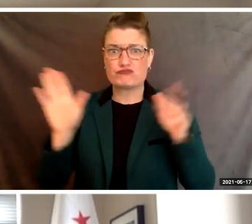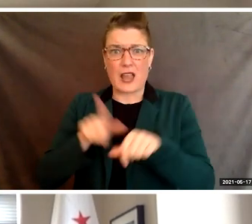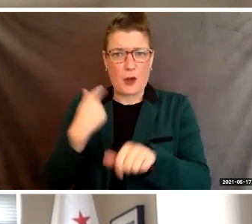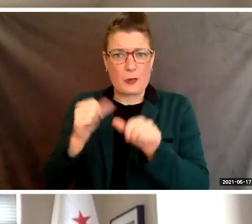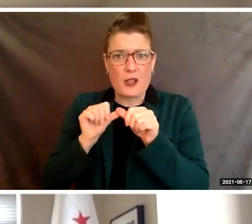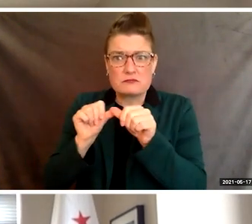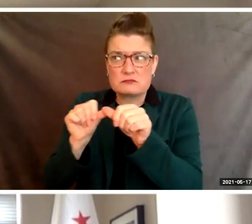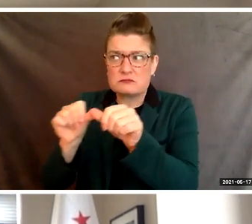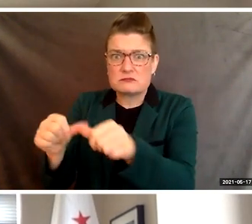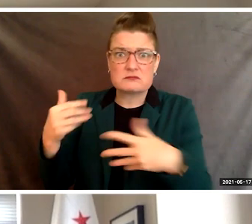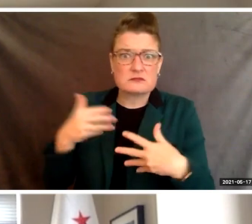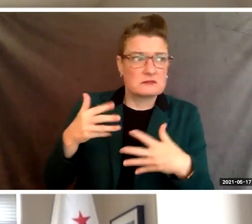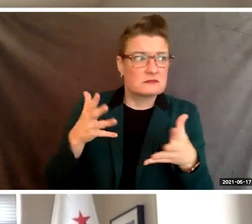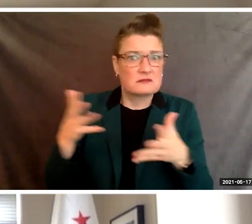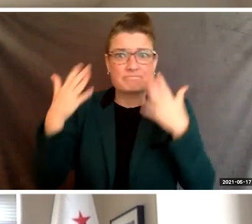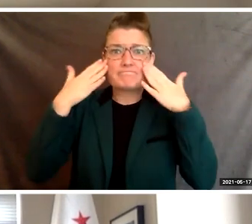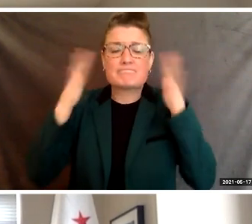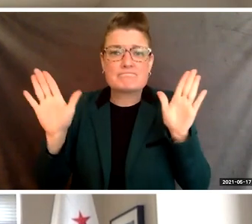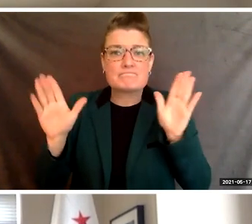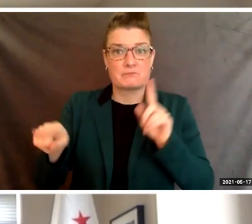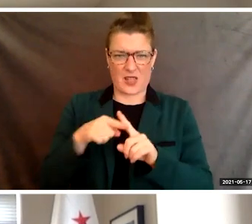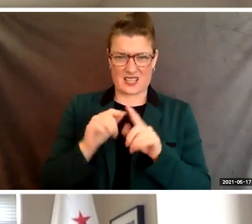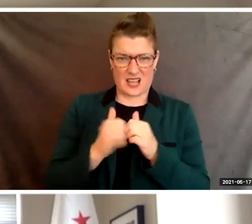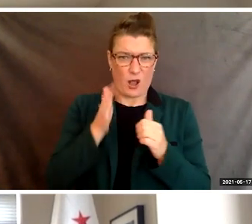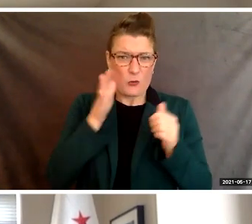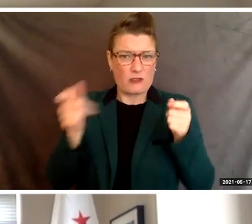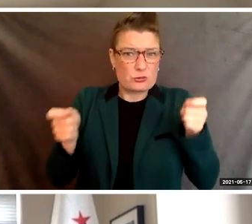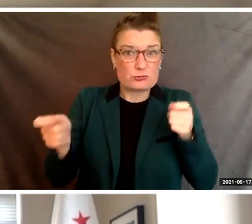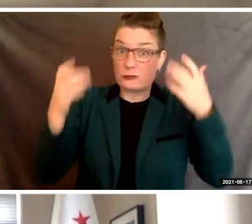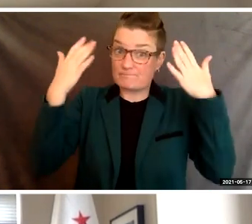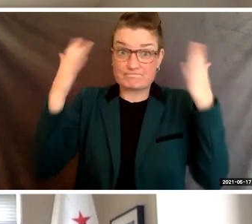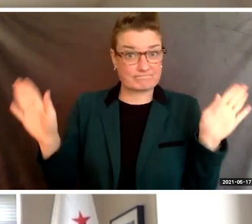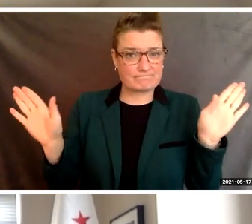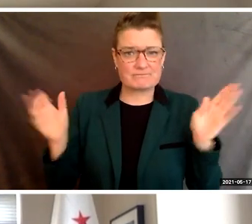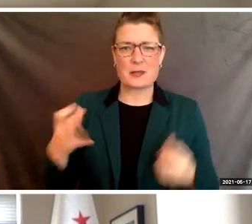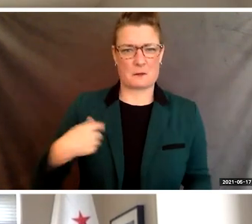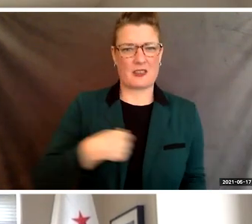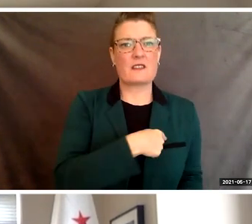and we knew less about how to control it. Many of us thought we would be in lockdown